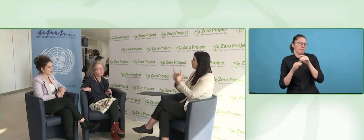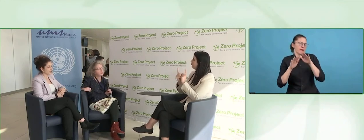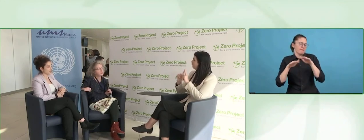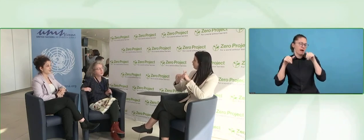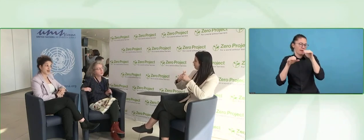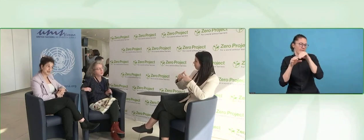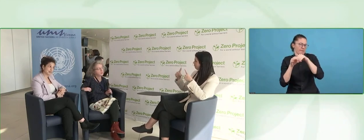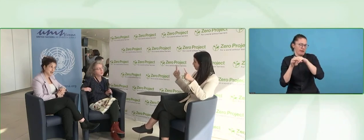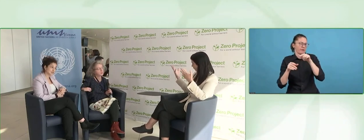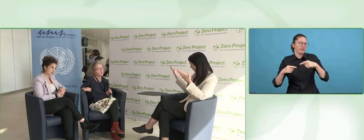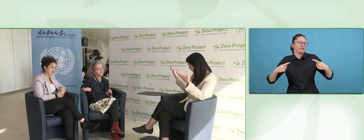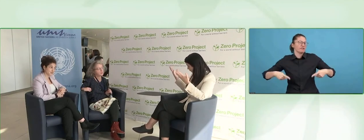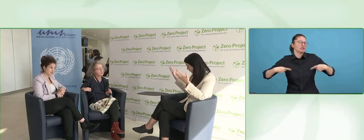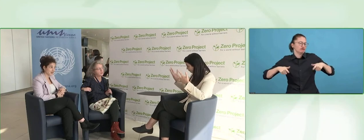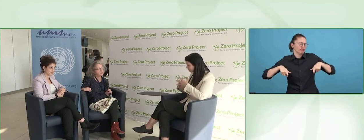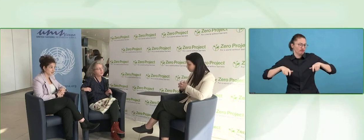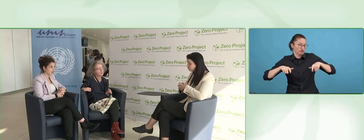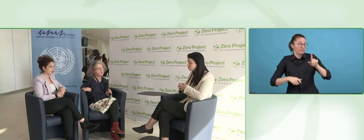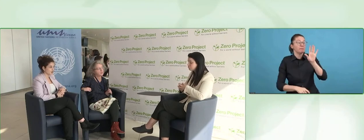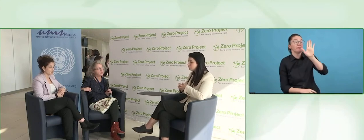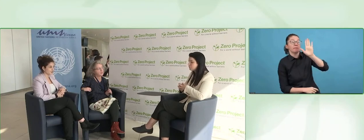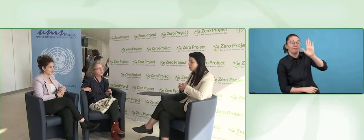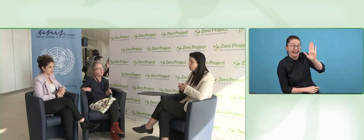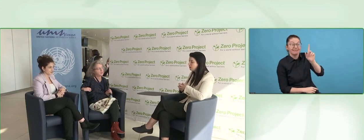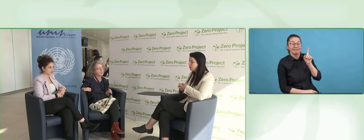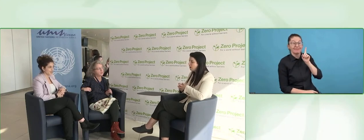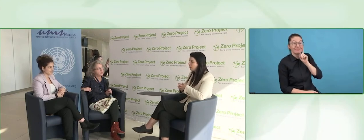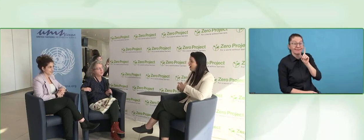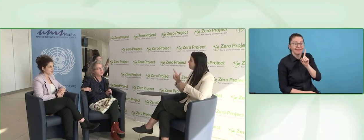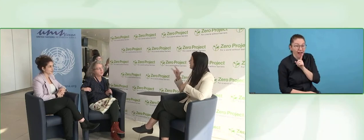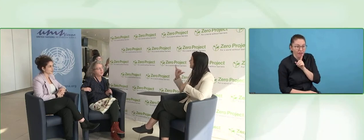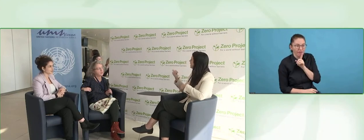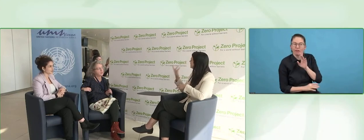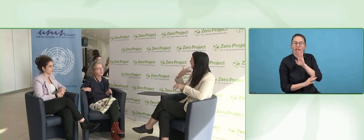They thought about different kinds of access for me.